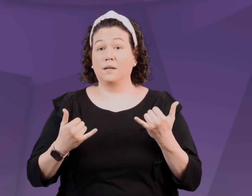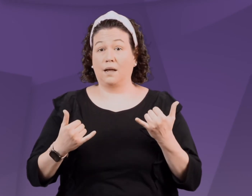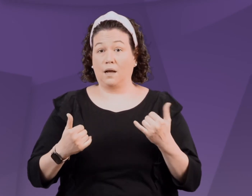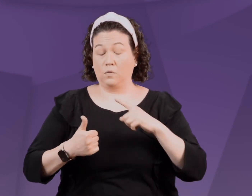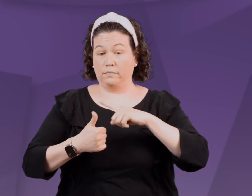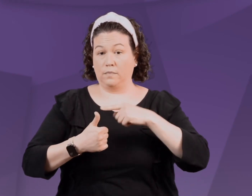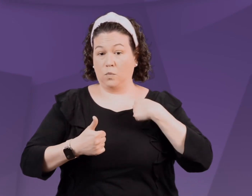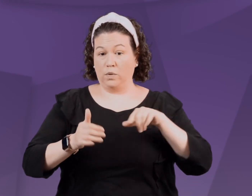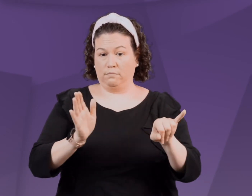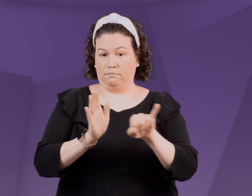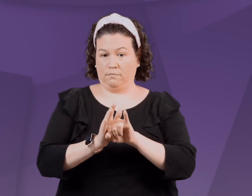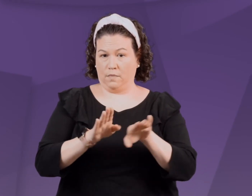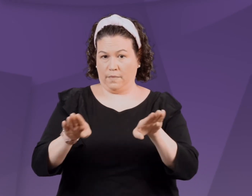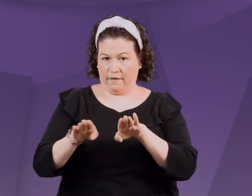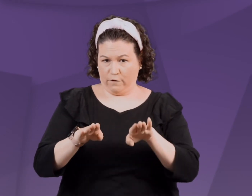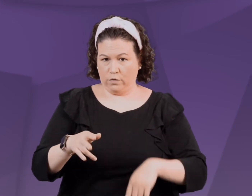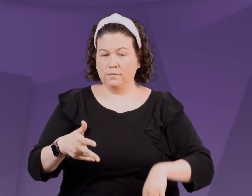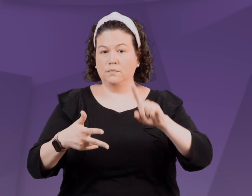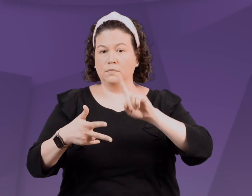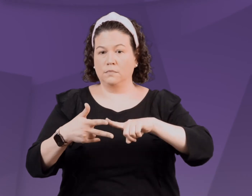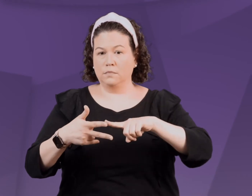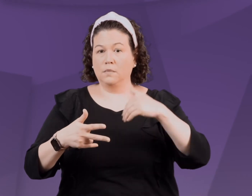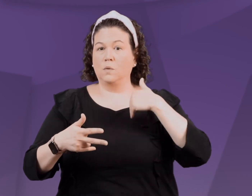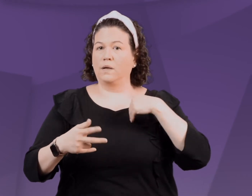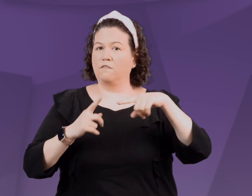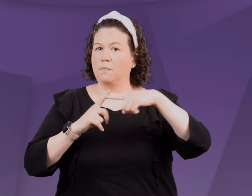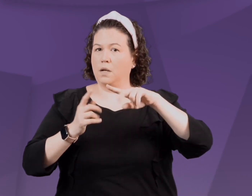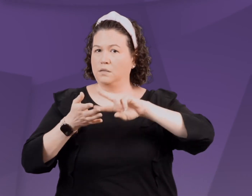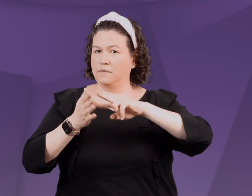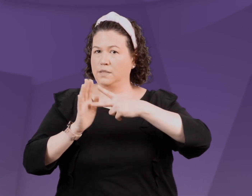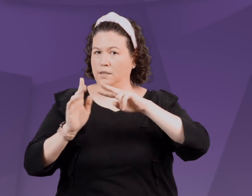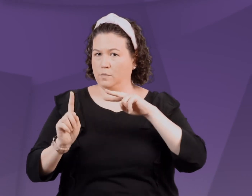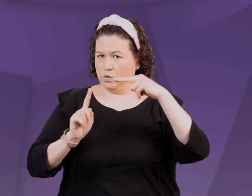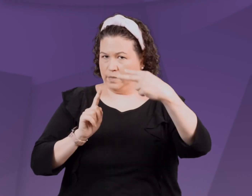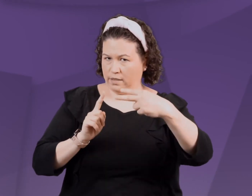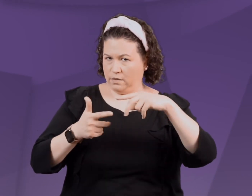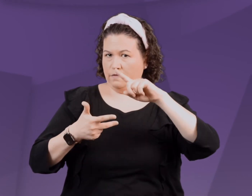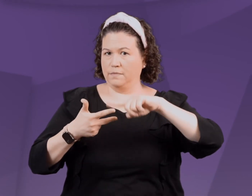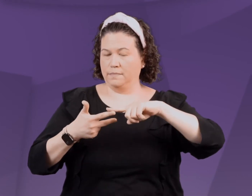Now that we have chosen a behavior to work on and we are viewing our child